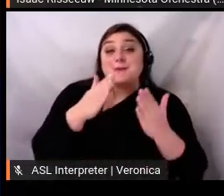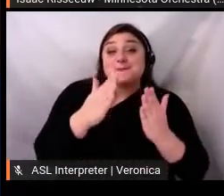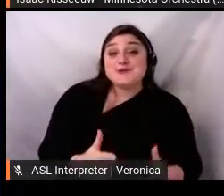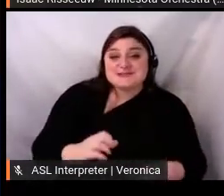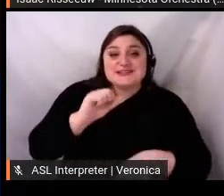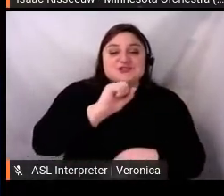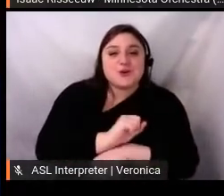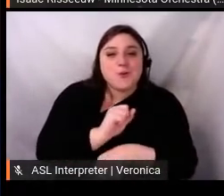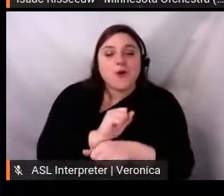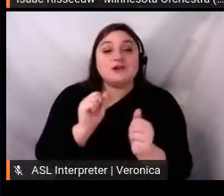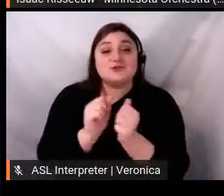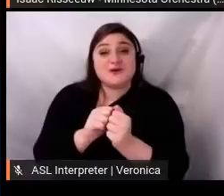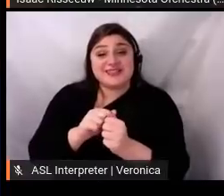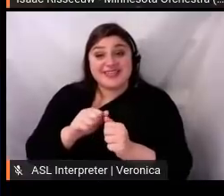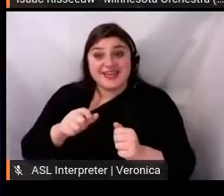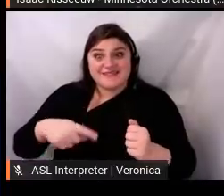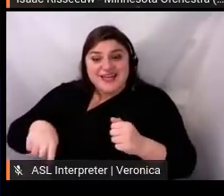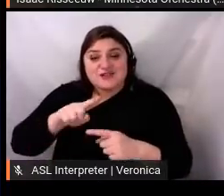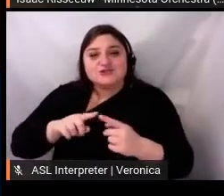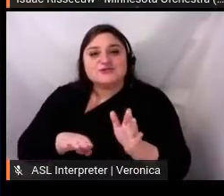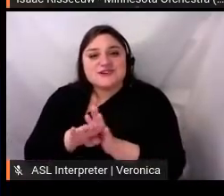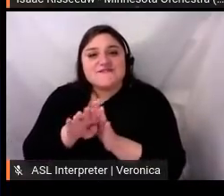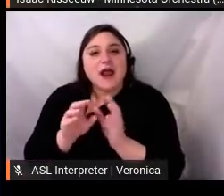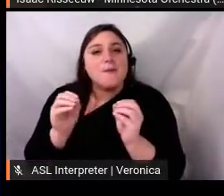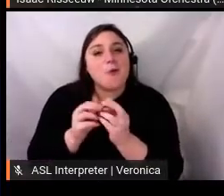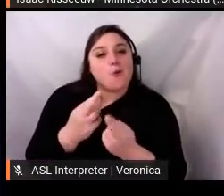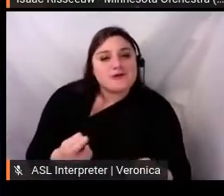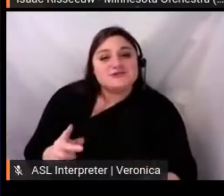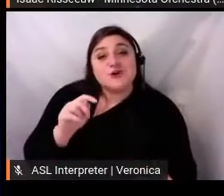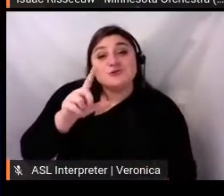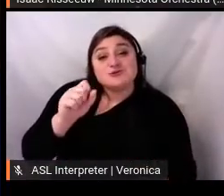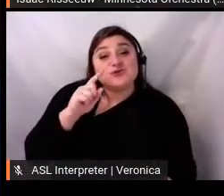for student musicians. Practice with a pro video tutorials and duets,